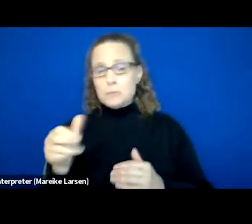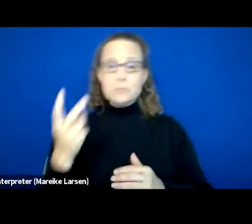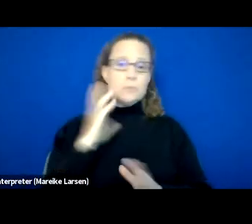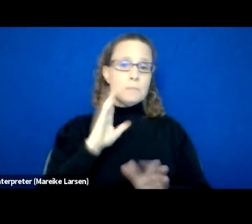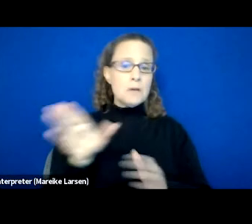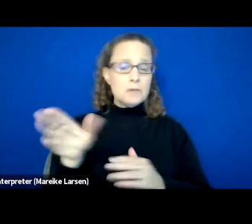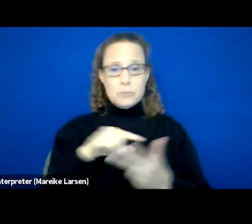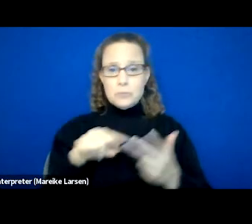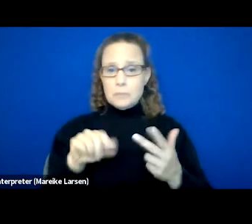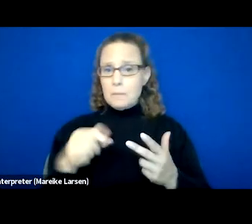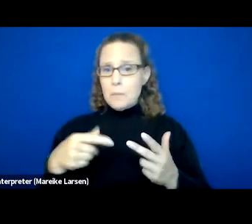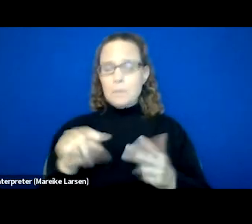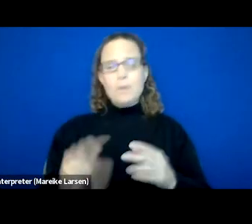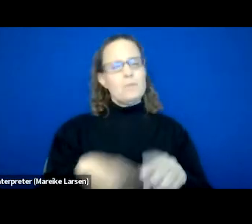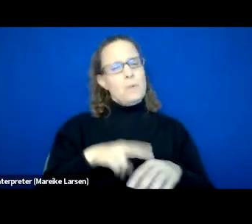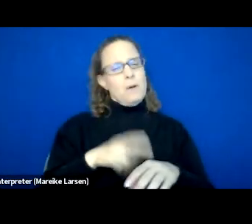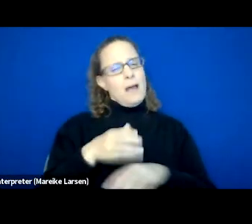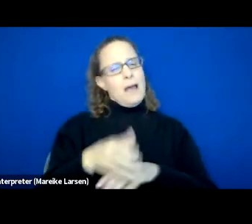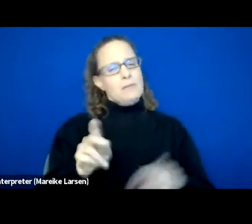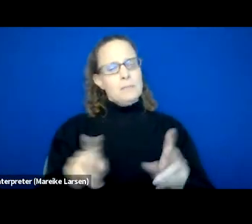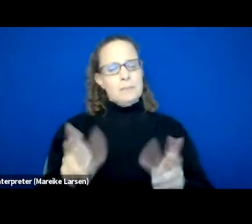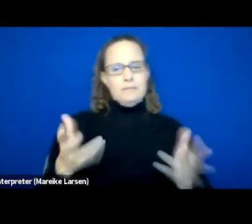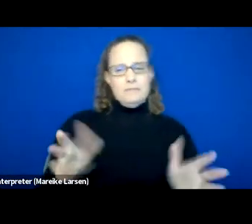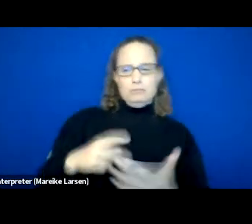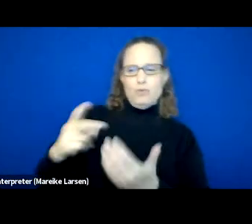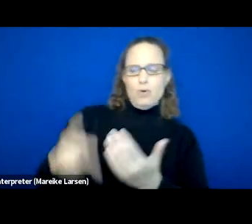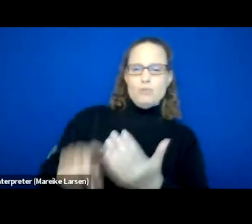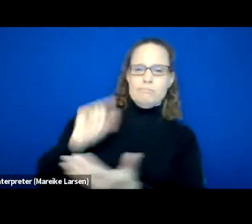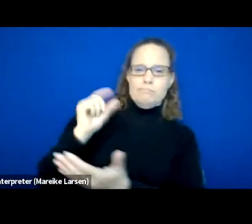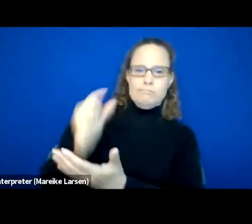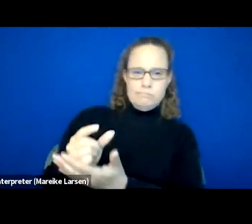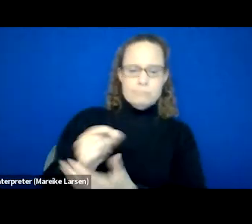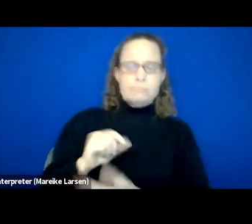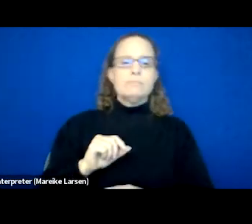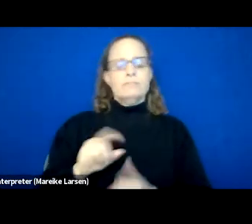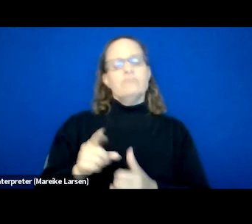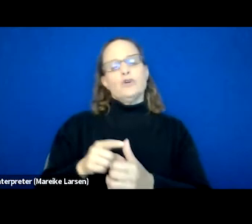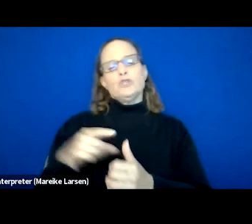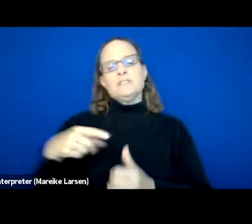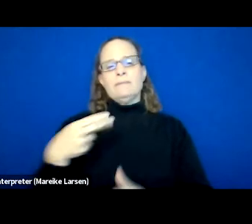Of course, this is after people have completed programming through the first phase, which was just mentioned,